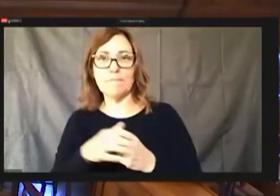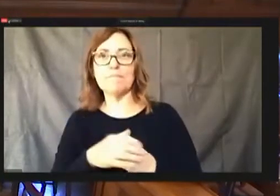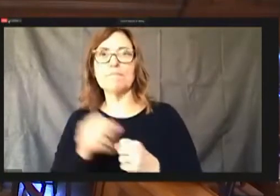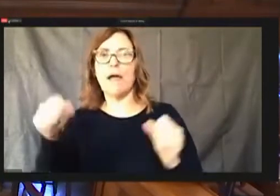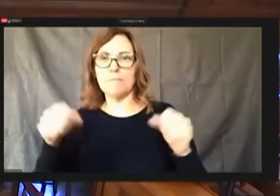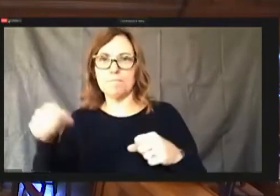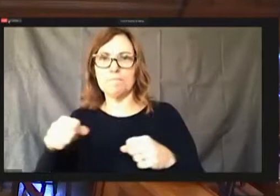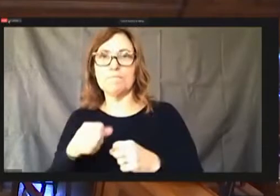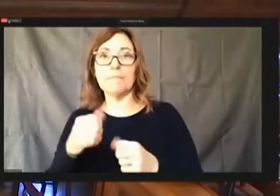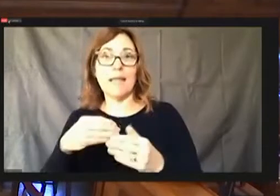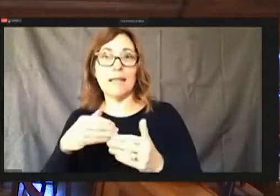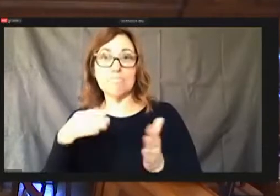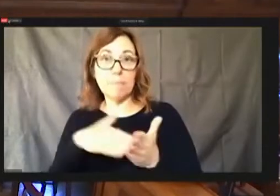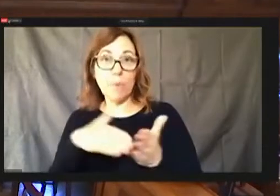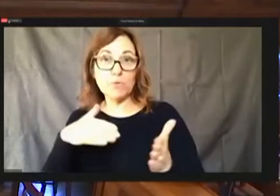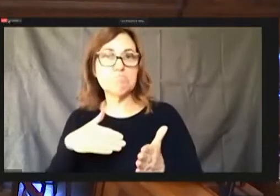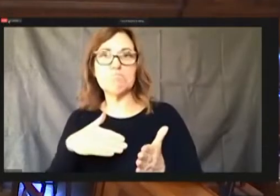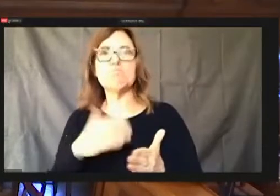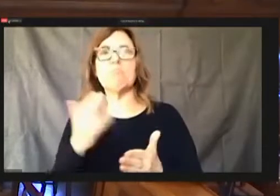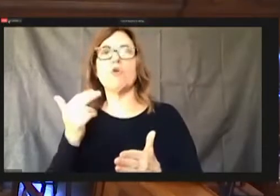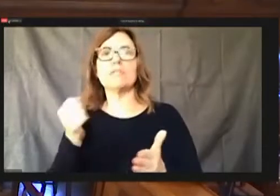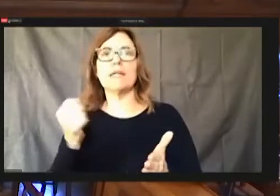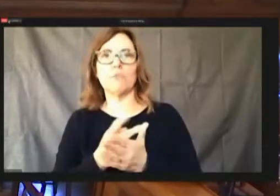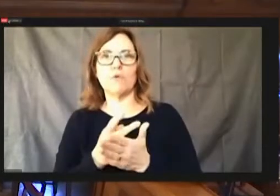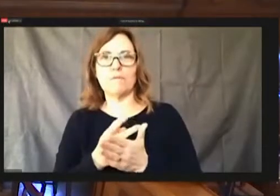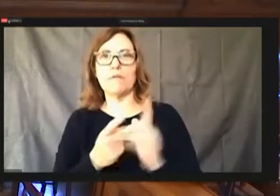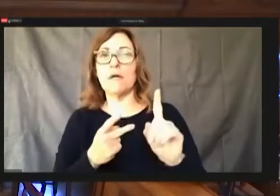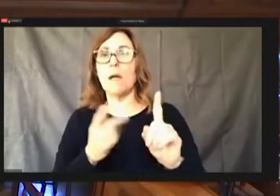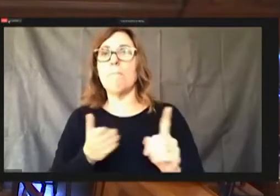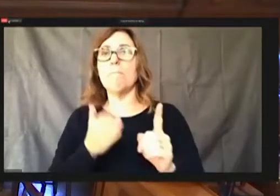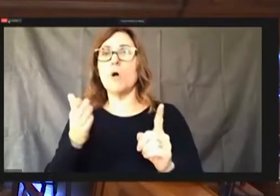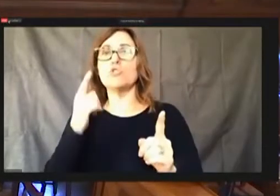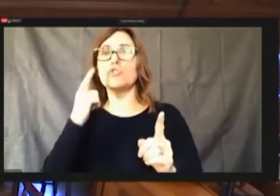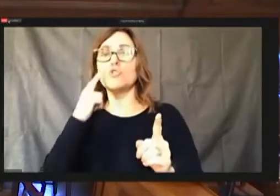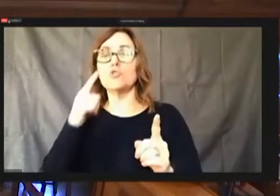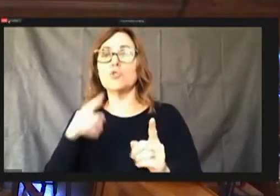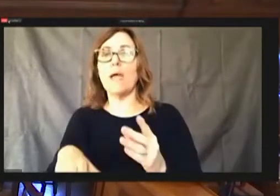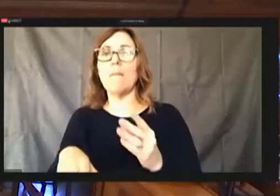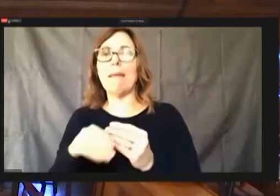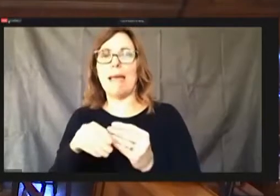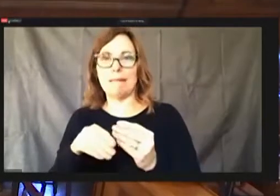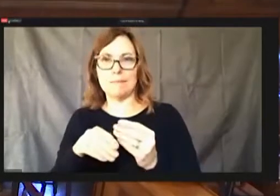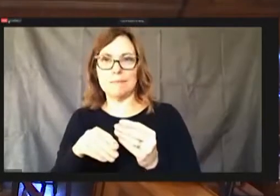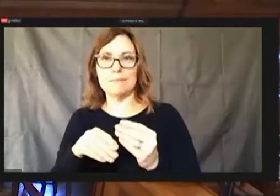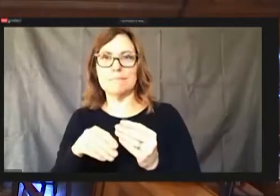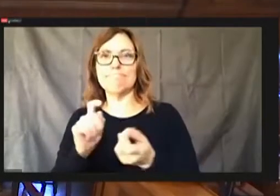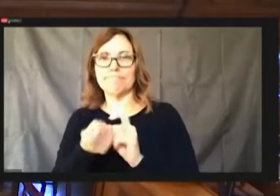Opposed, is approved motion to a min operate a minute would kind of separately so that